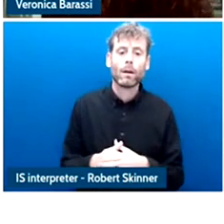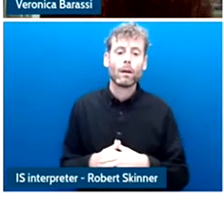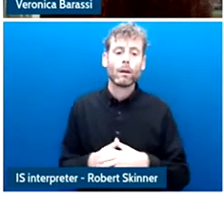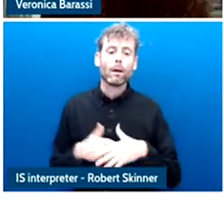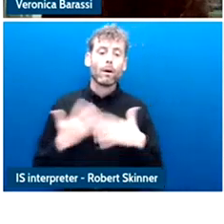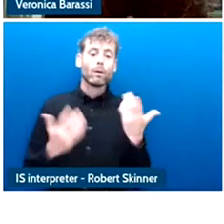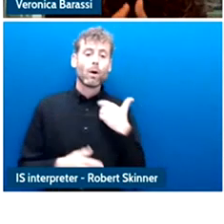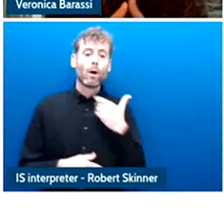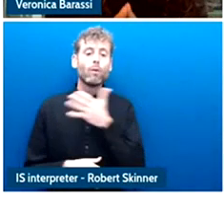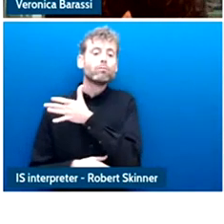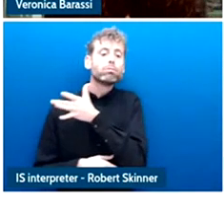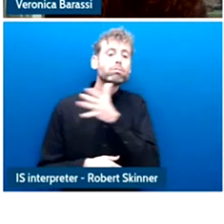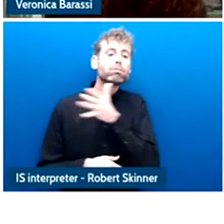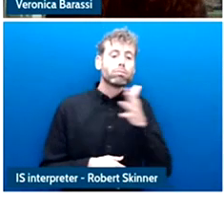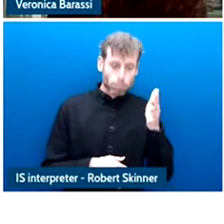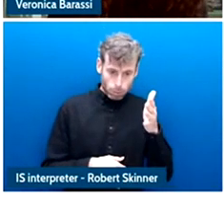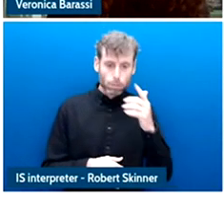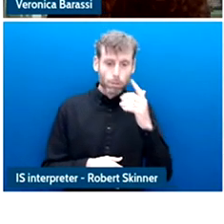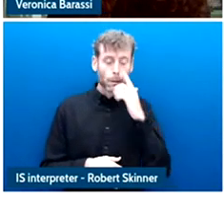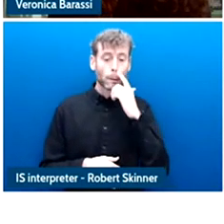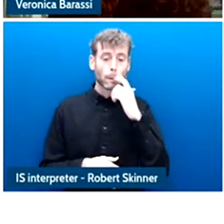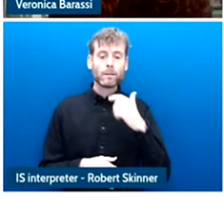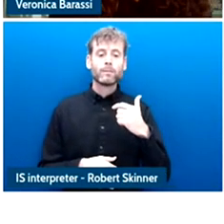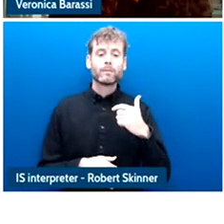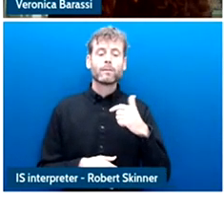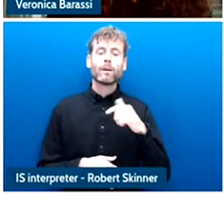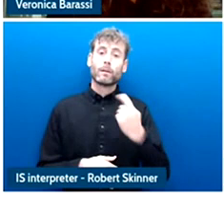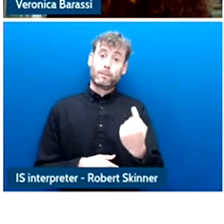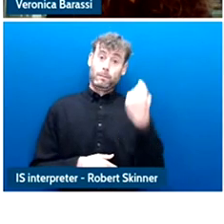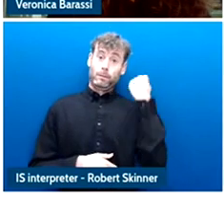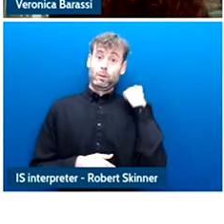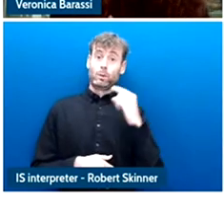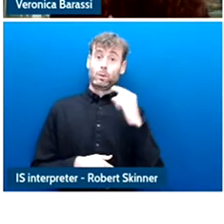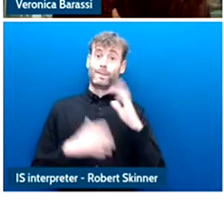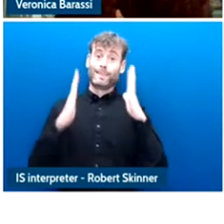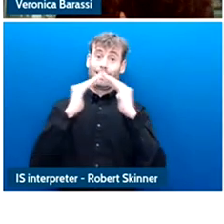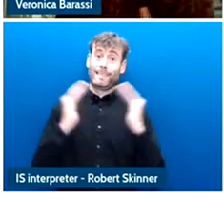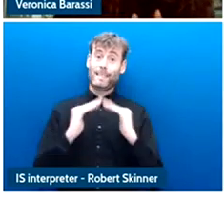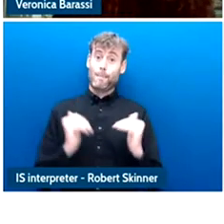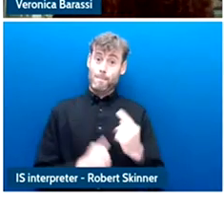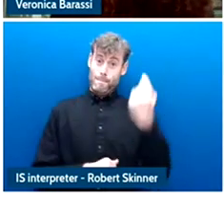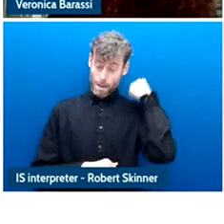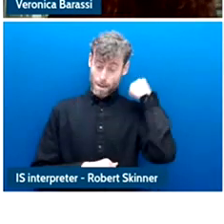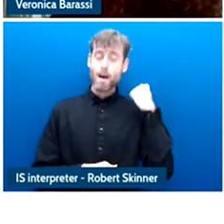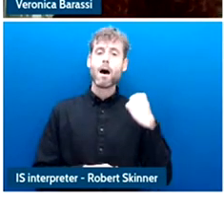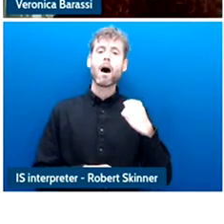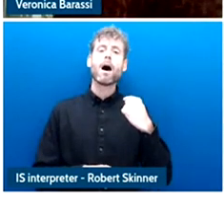before I emptied my own bedroom I had published a book called the child data